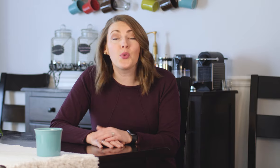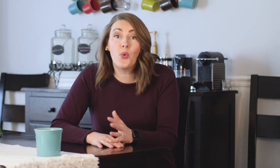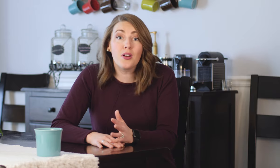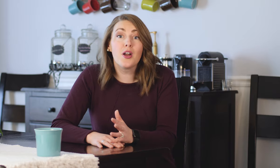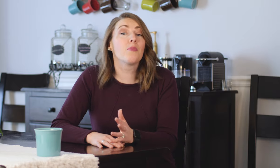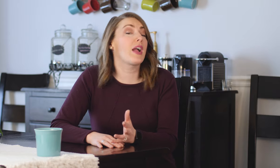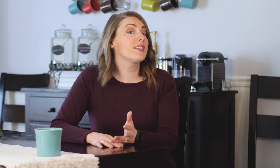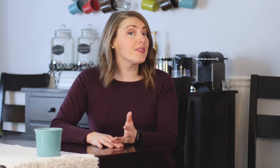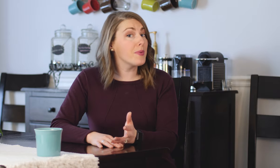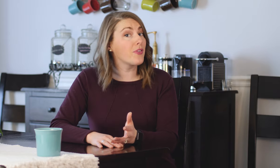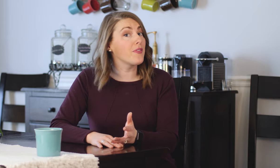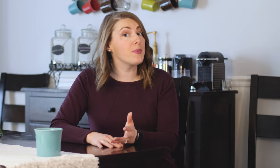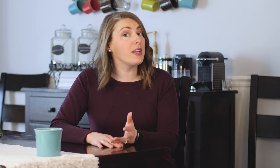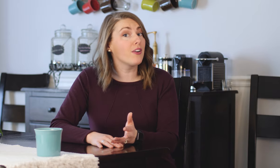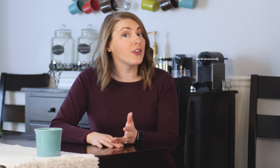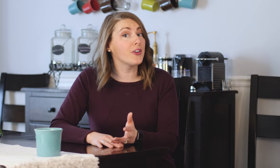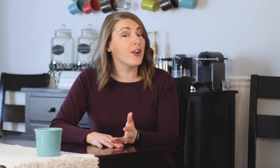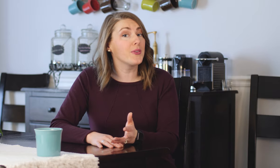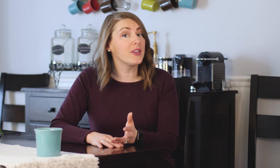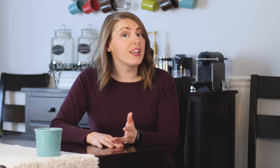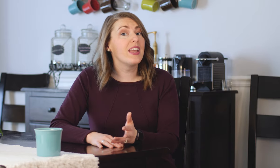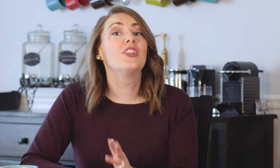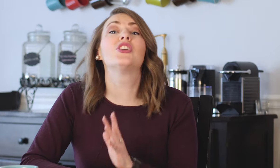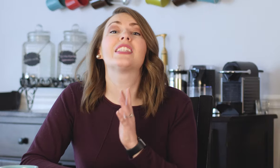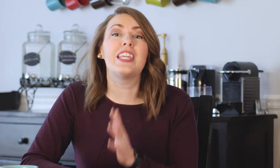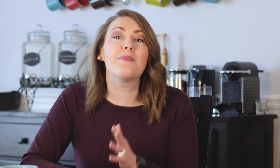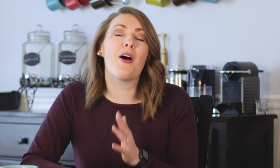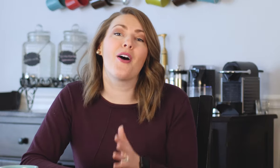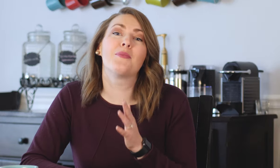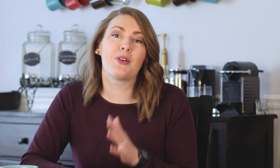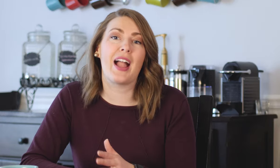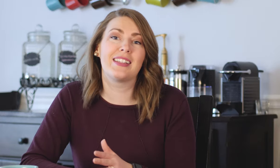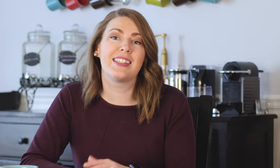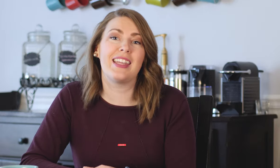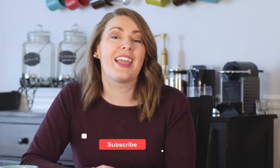or practice them in front of the mirror on your own. Just keep on practicing